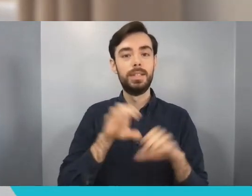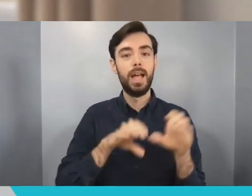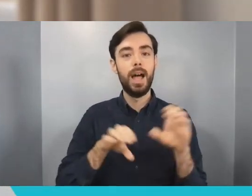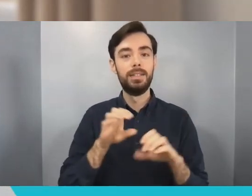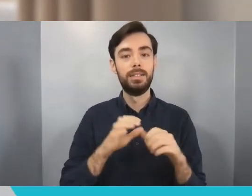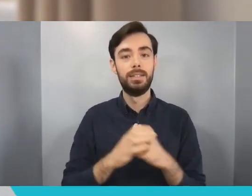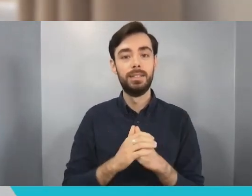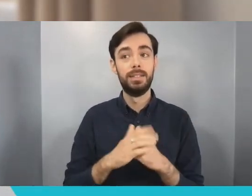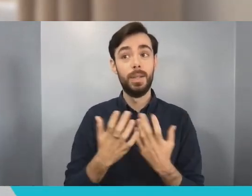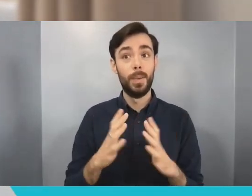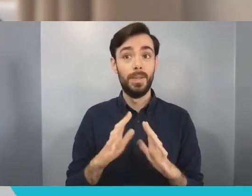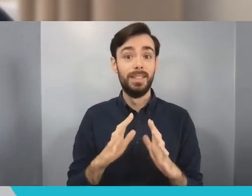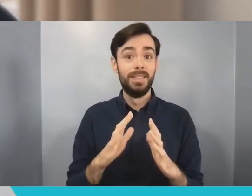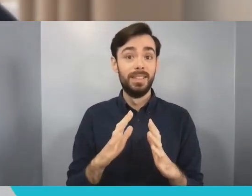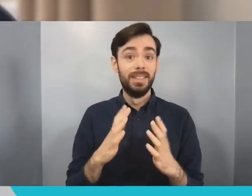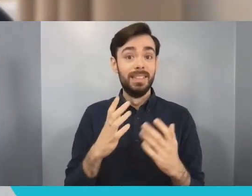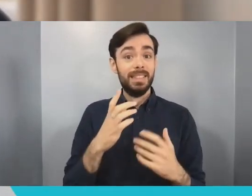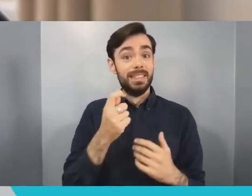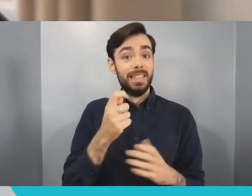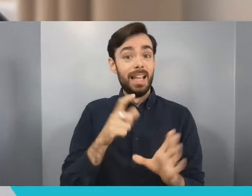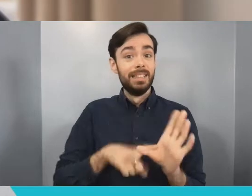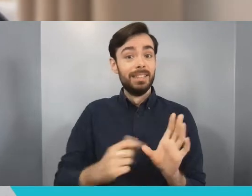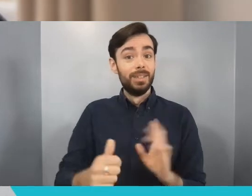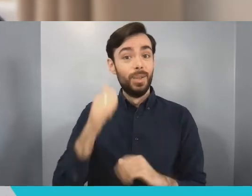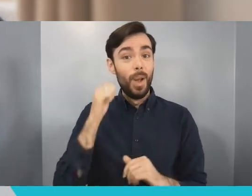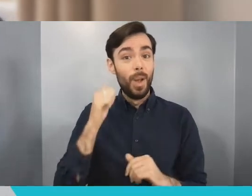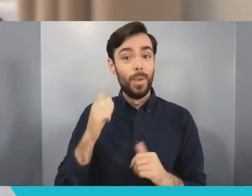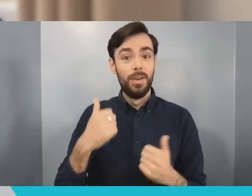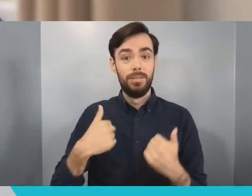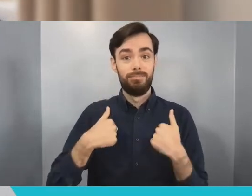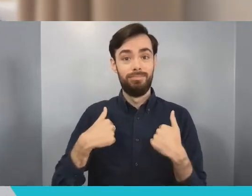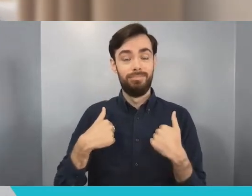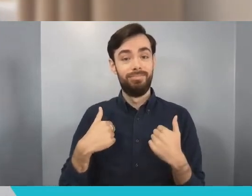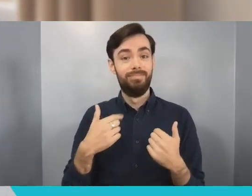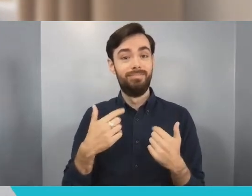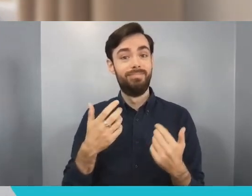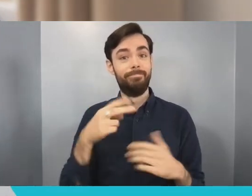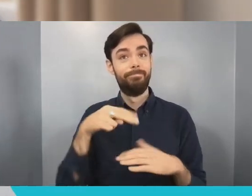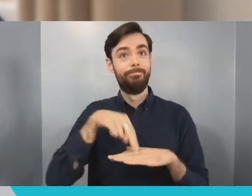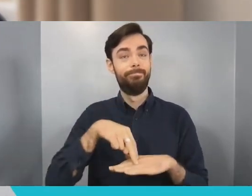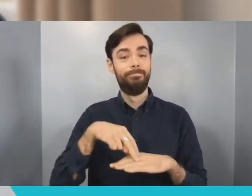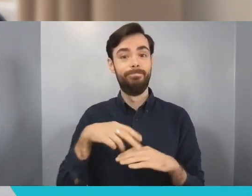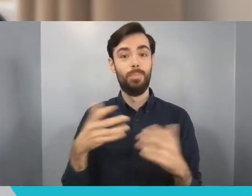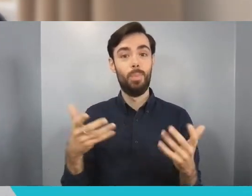around now I was stood in the Merchant Venturers Building coming towards the end of my degree